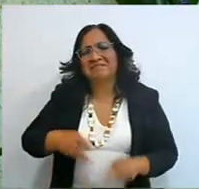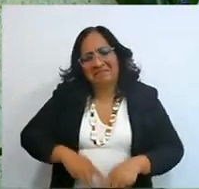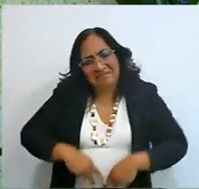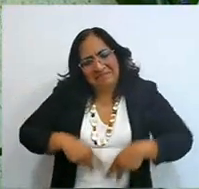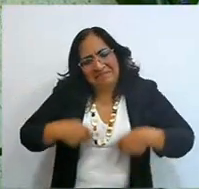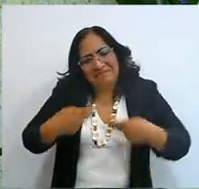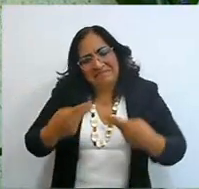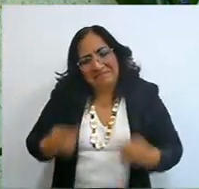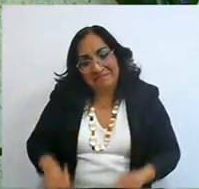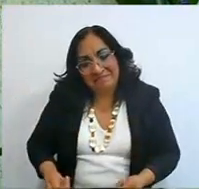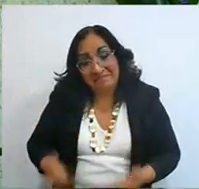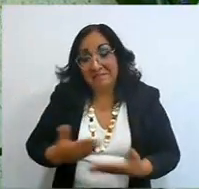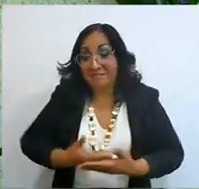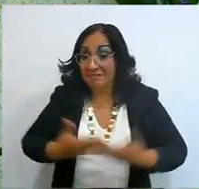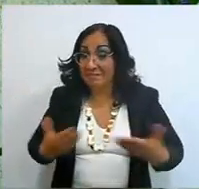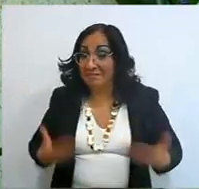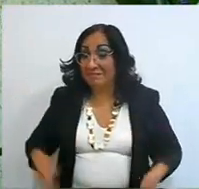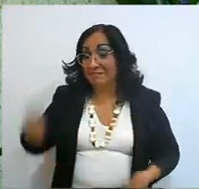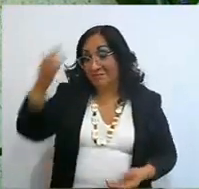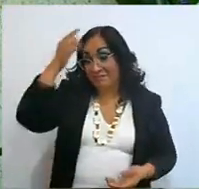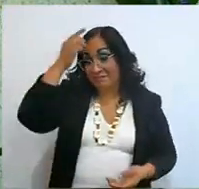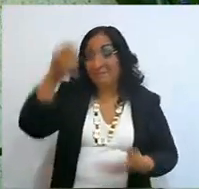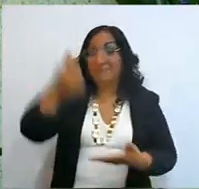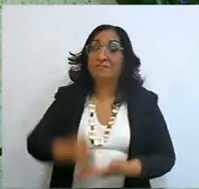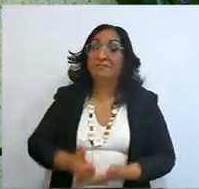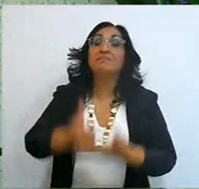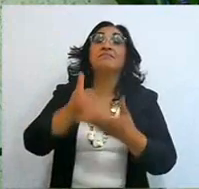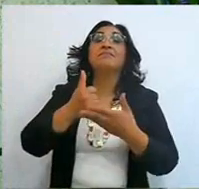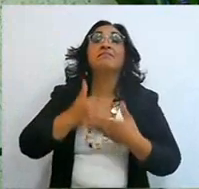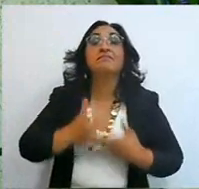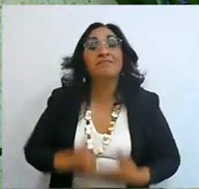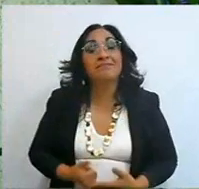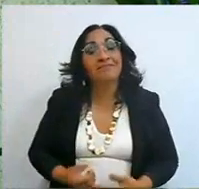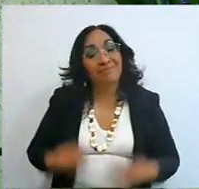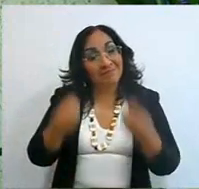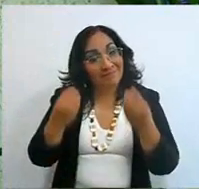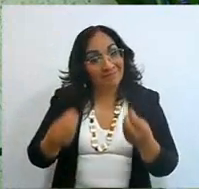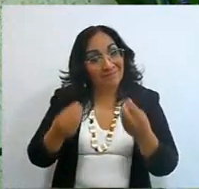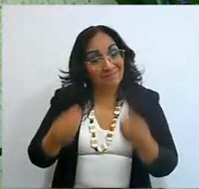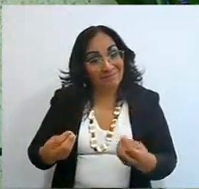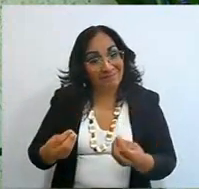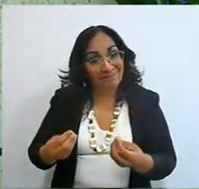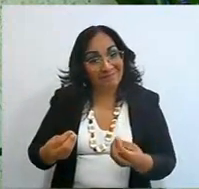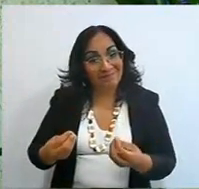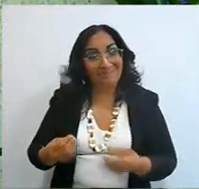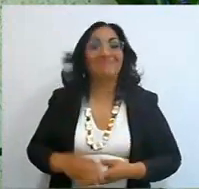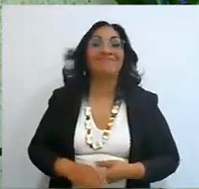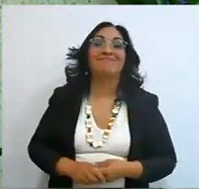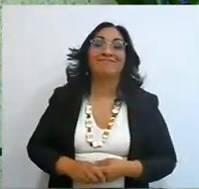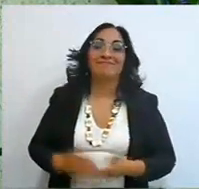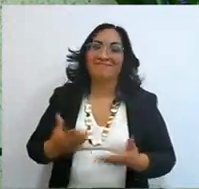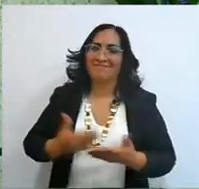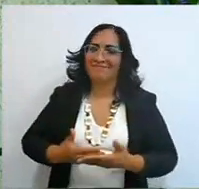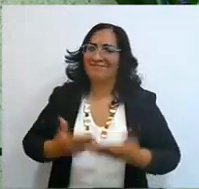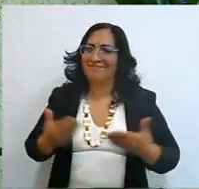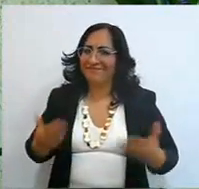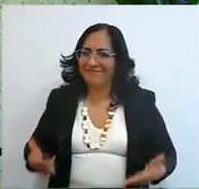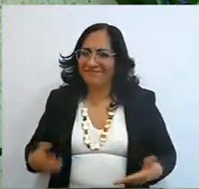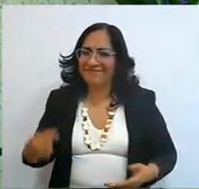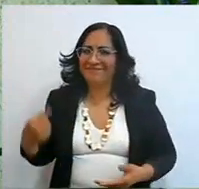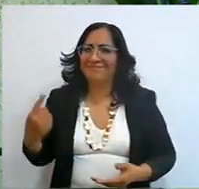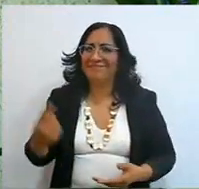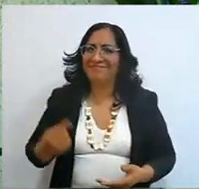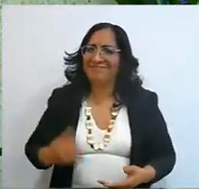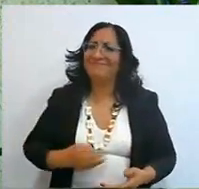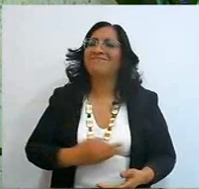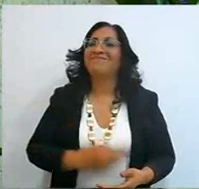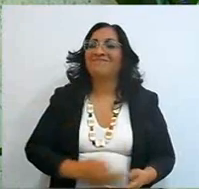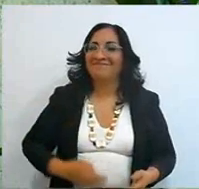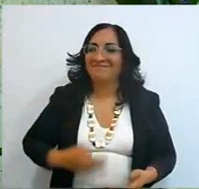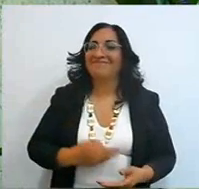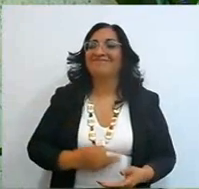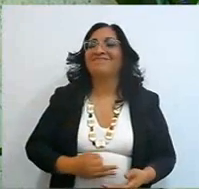and God through the, in her mind, the things that God was putting her to do, she submitted,